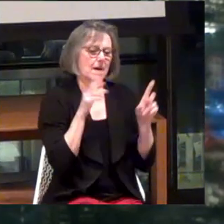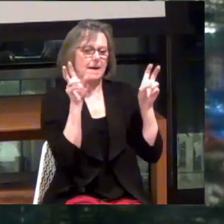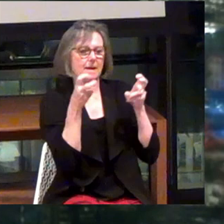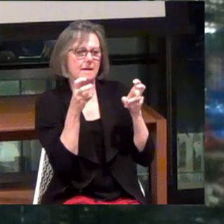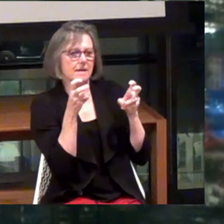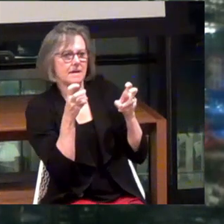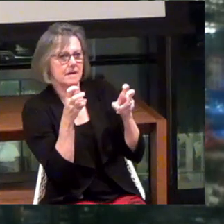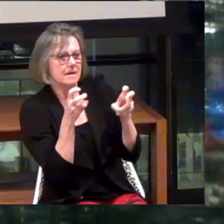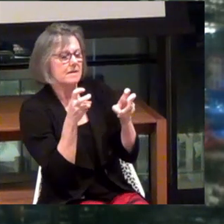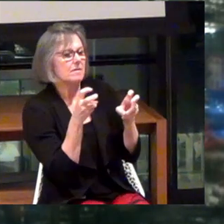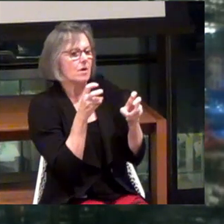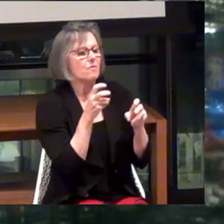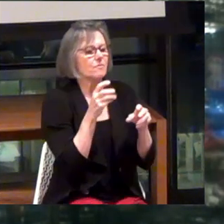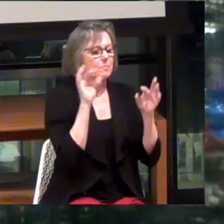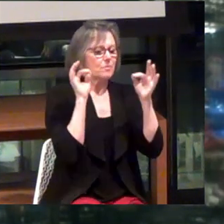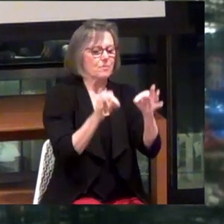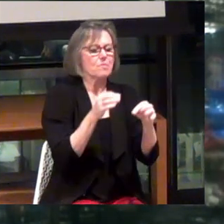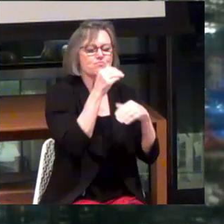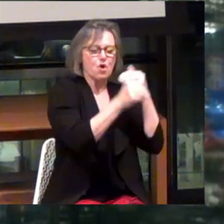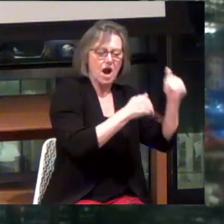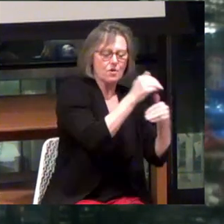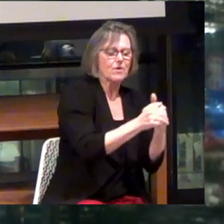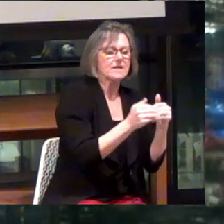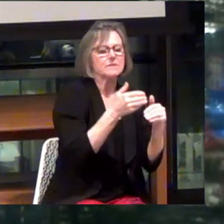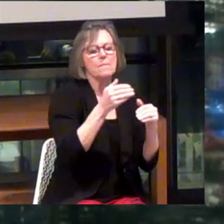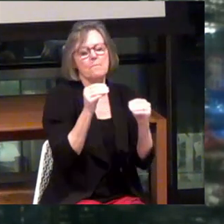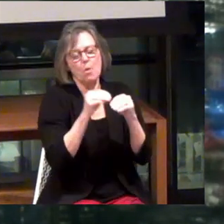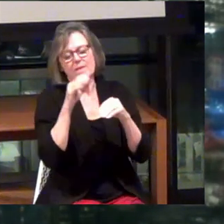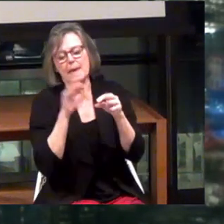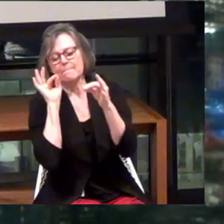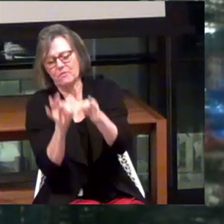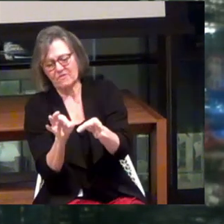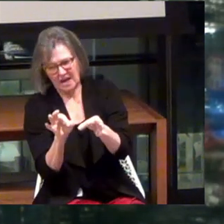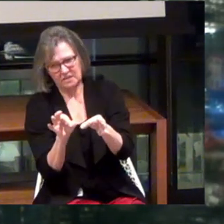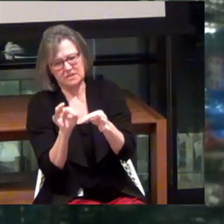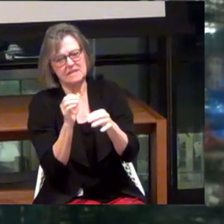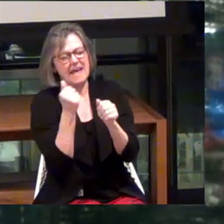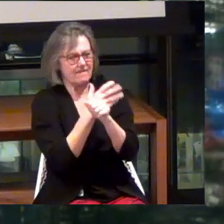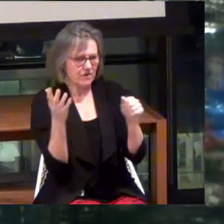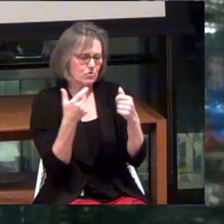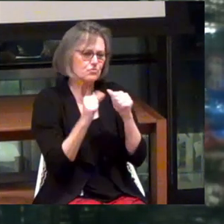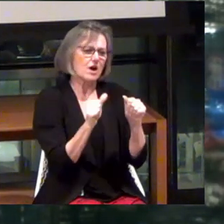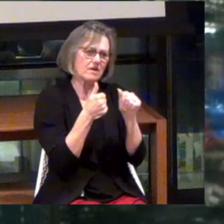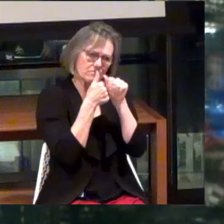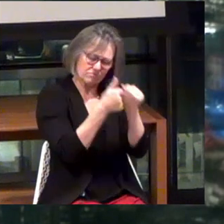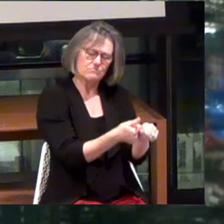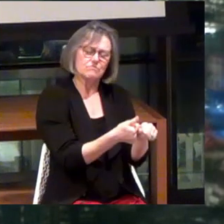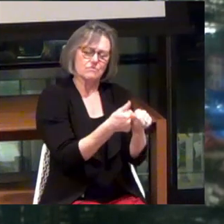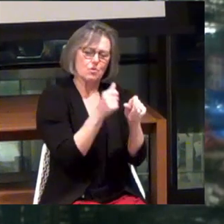Progress over perfection is everything. And I think we've tried to live those words at ARx.